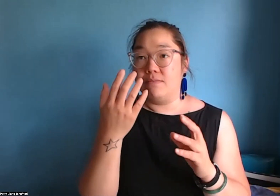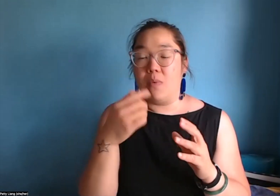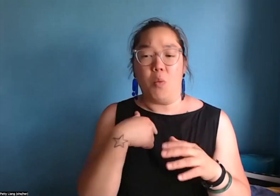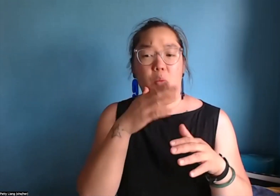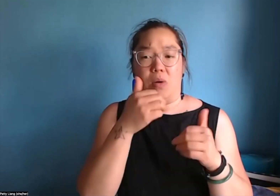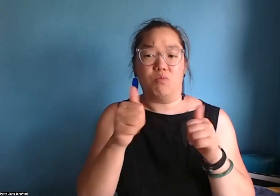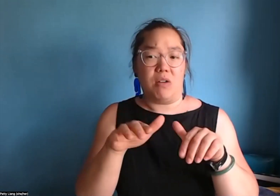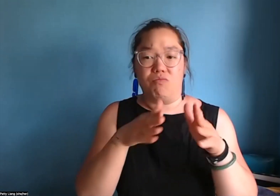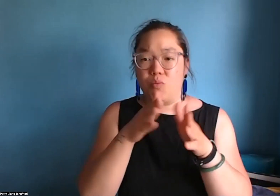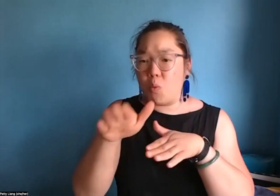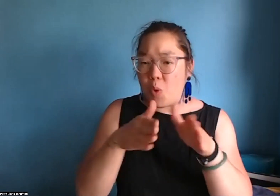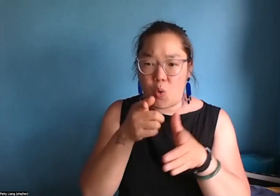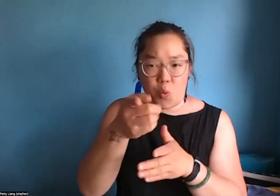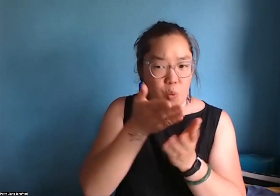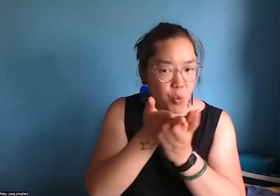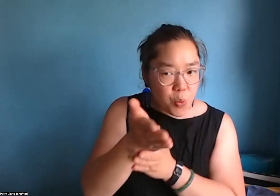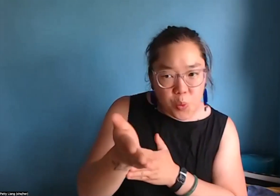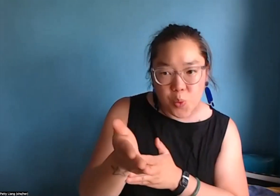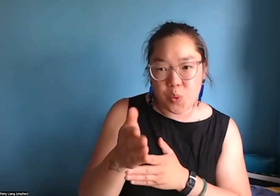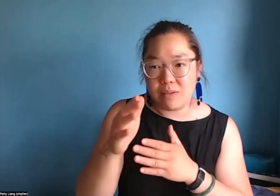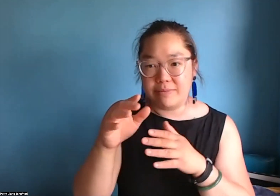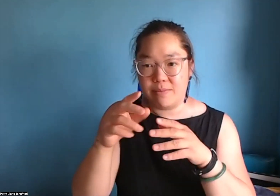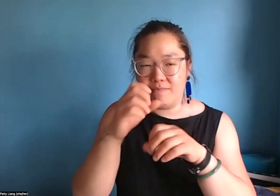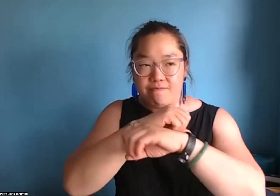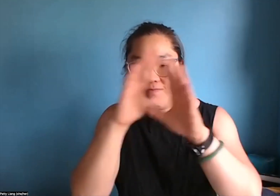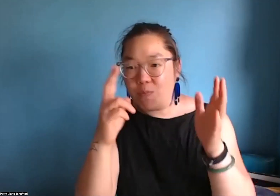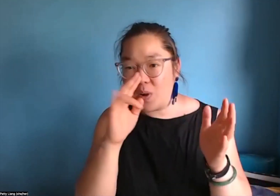question until the end, and we ask them. We want to make sure that recipients